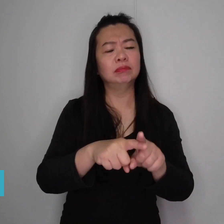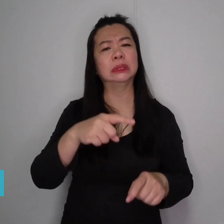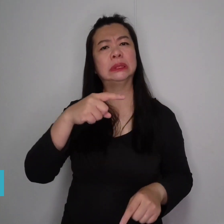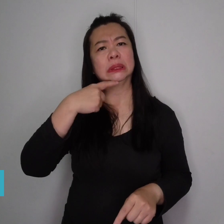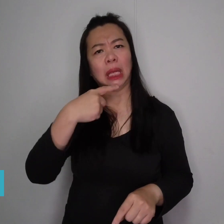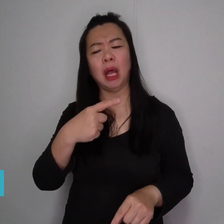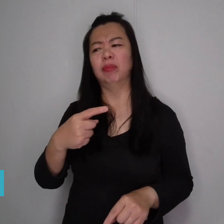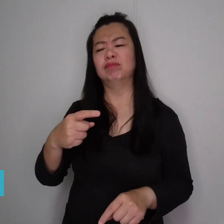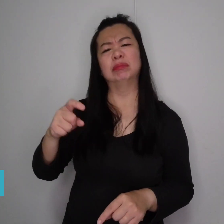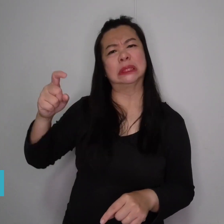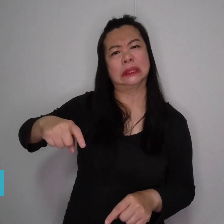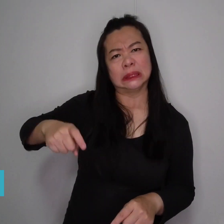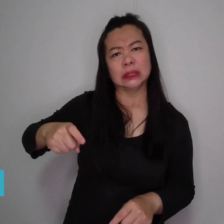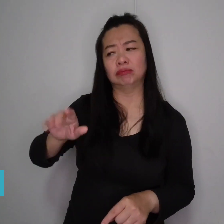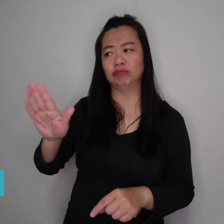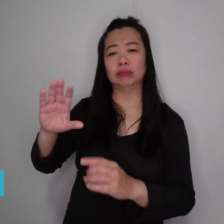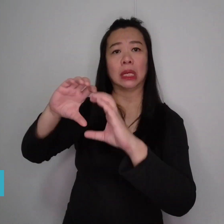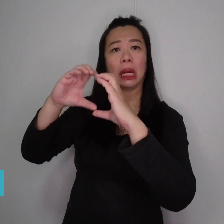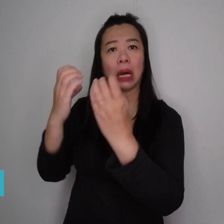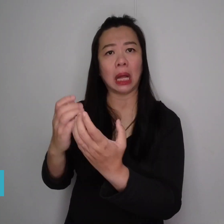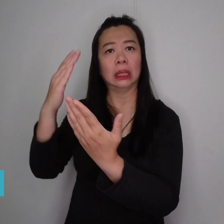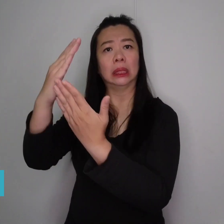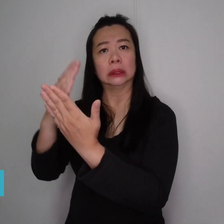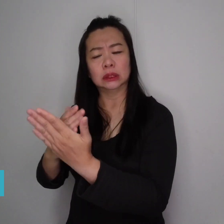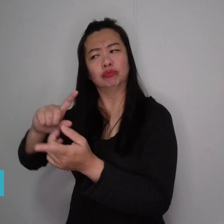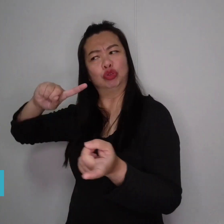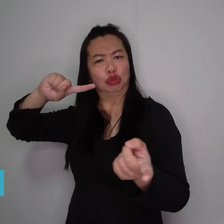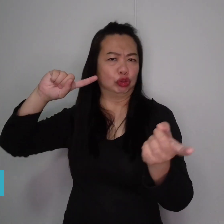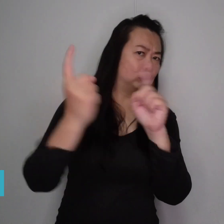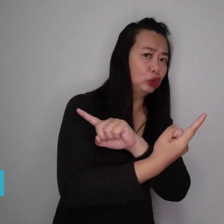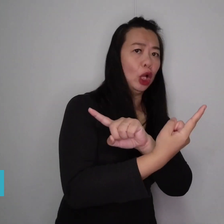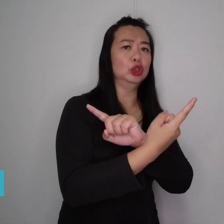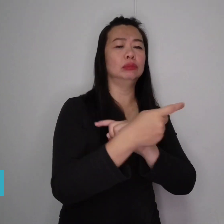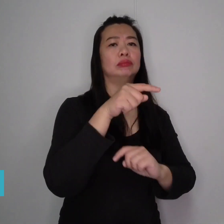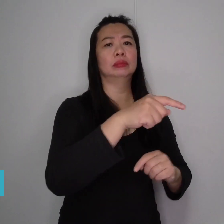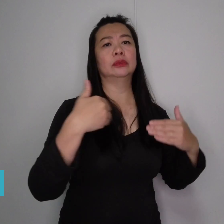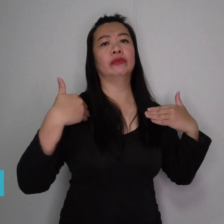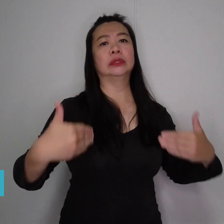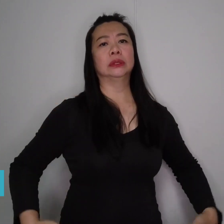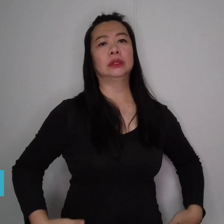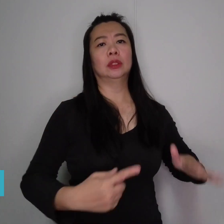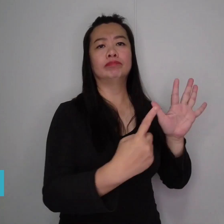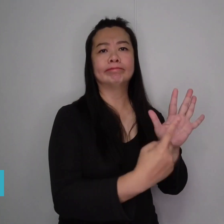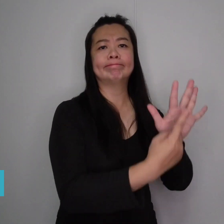fail his examinations. Teachers agree that there is a need